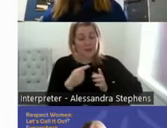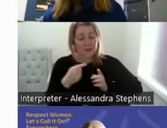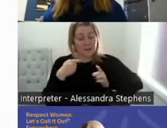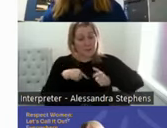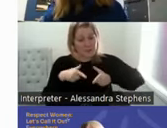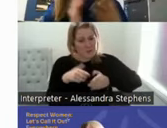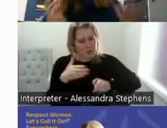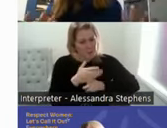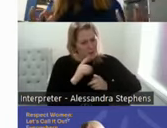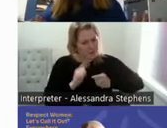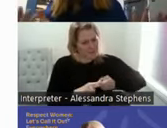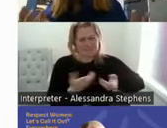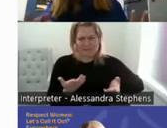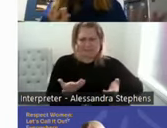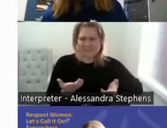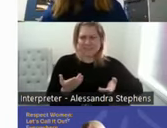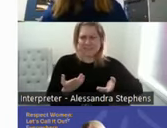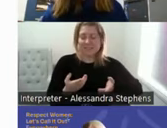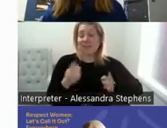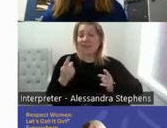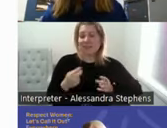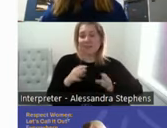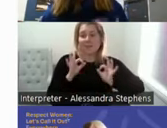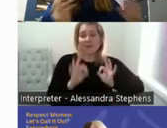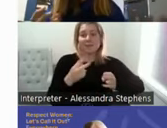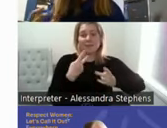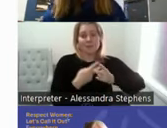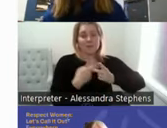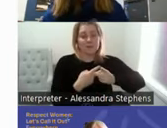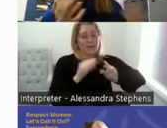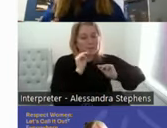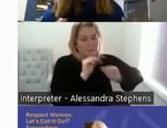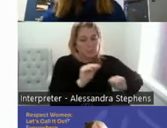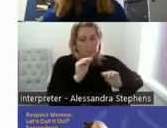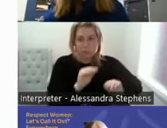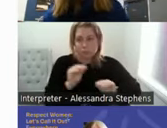and basically most of our work is just education. This is your body, this is how it works.